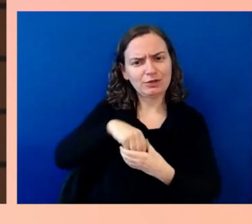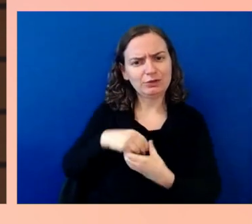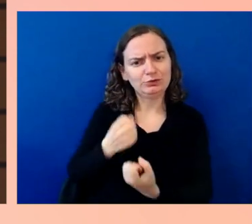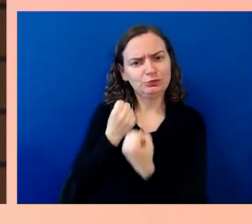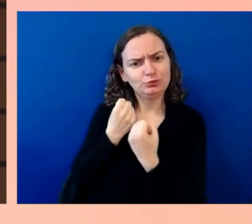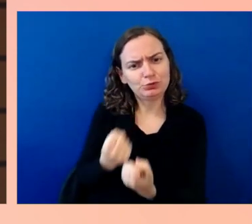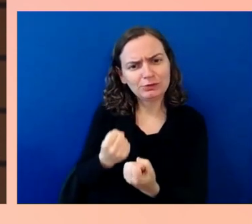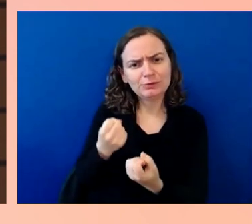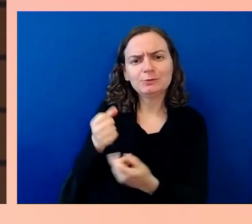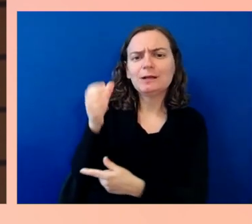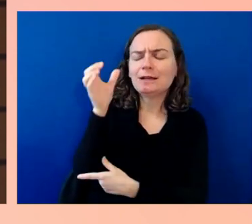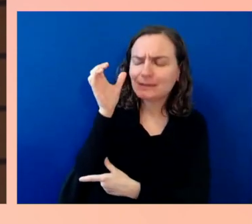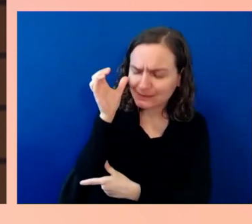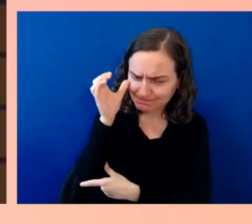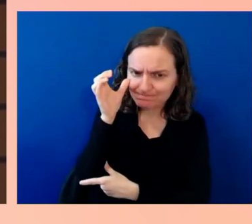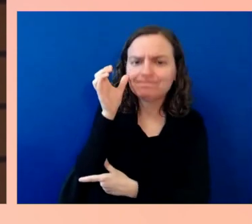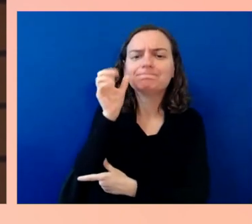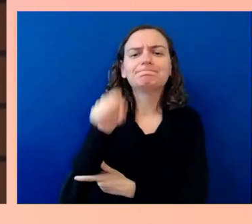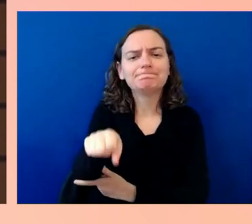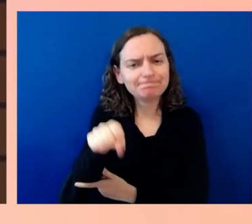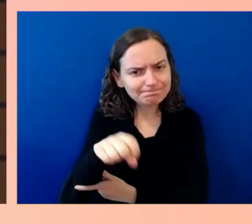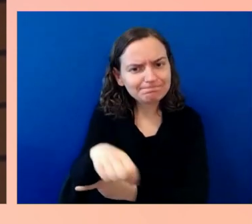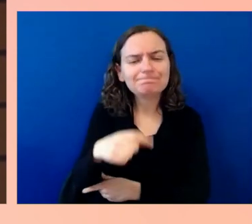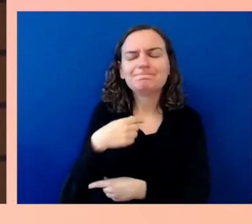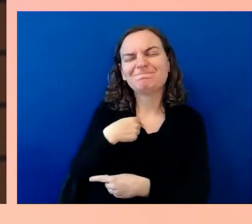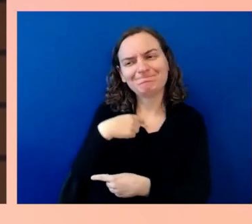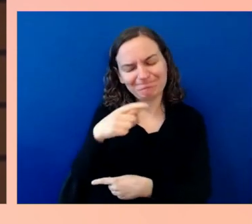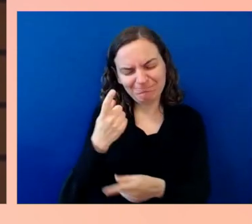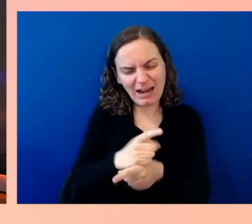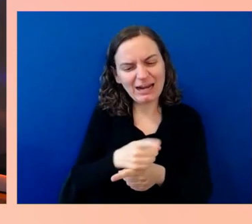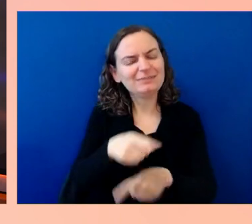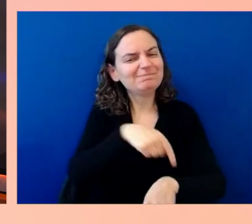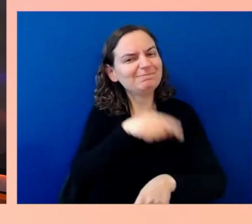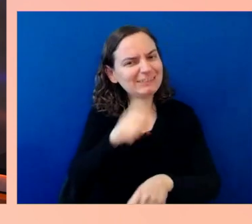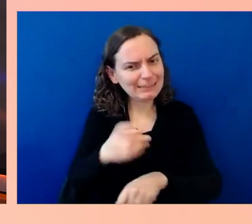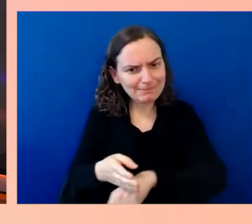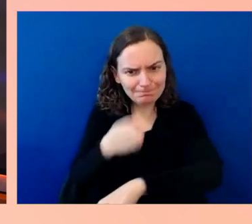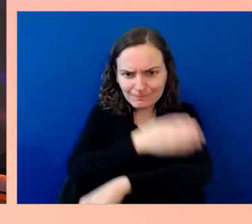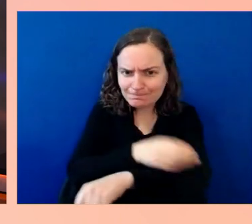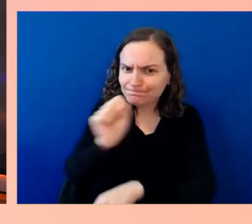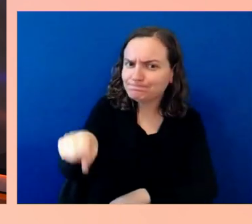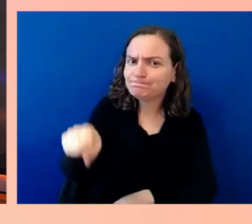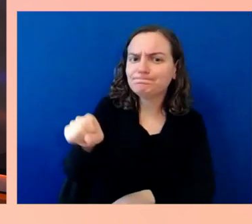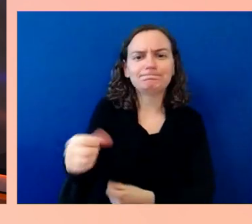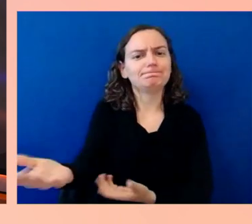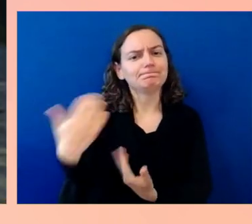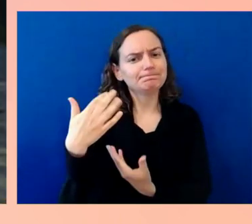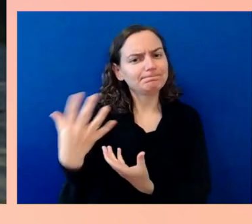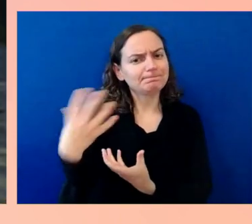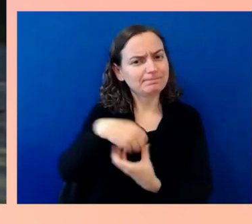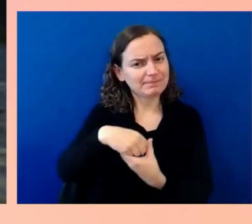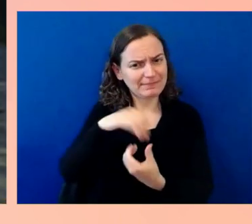I think that really is the combination that we're working on all the time. That lines up with the disability and